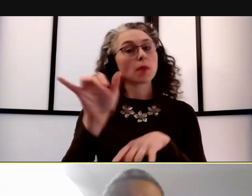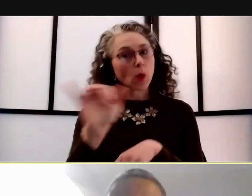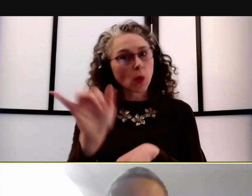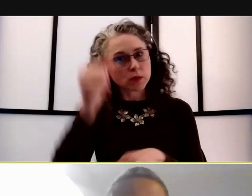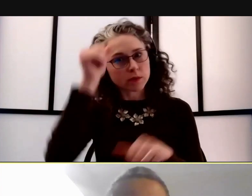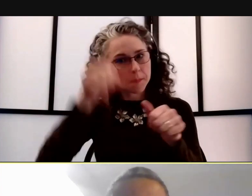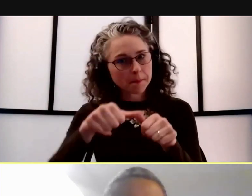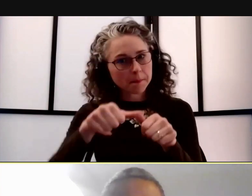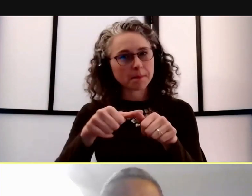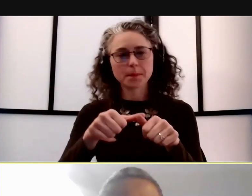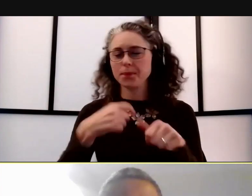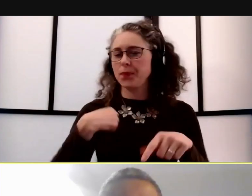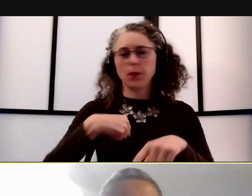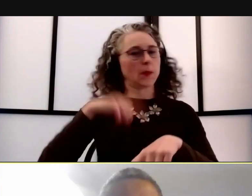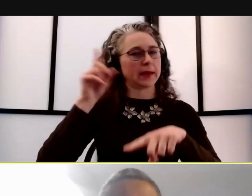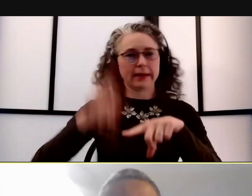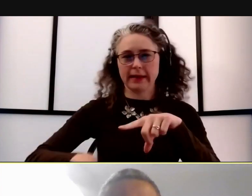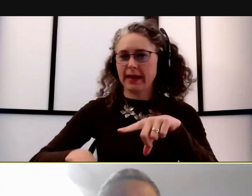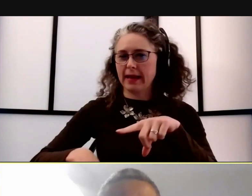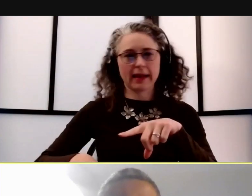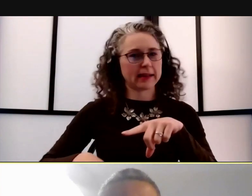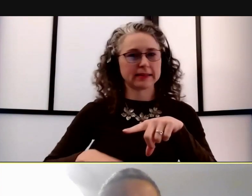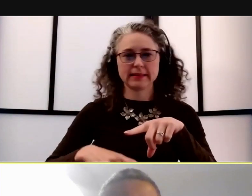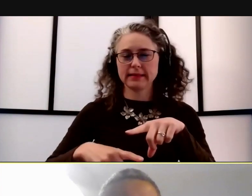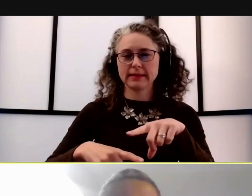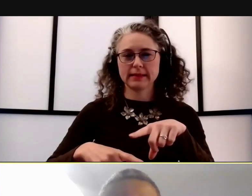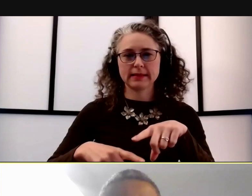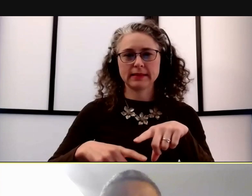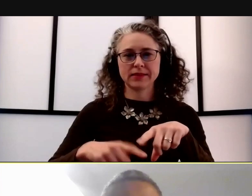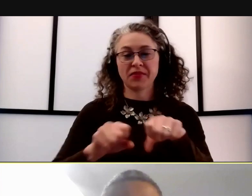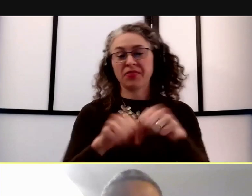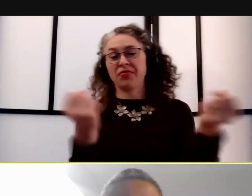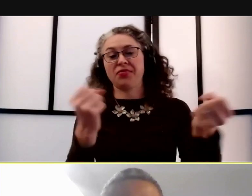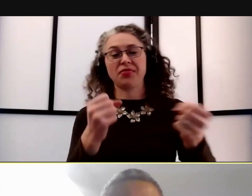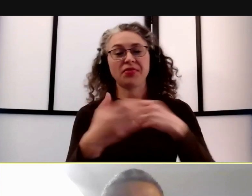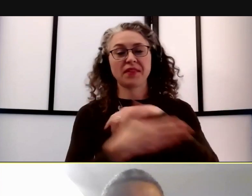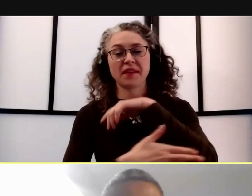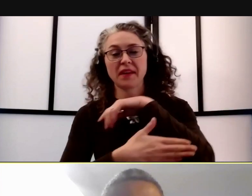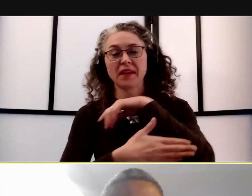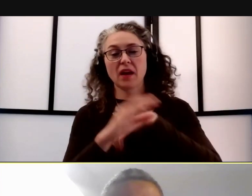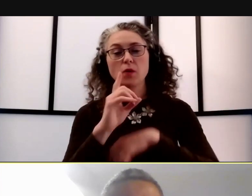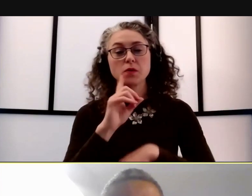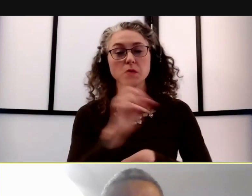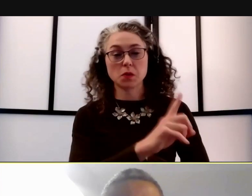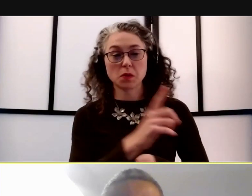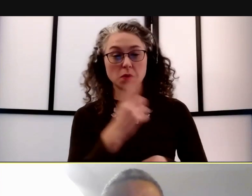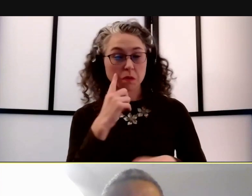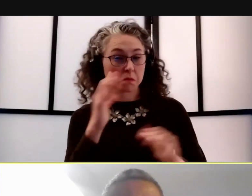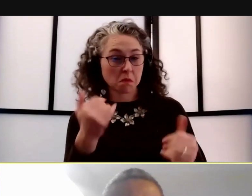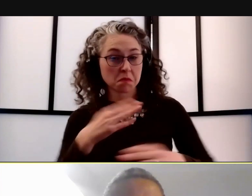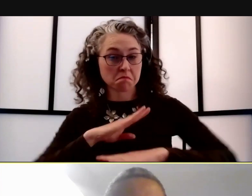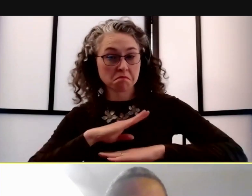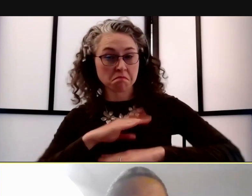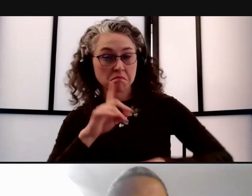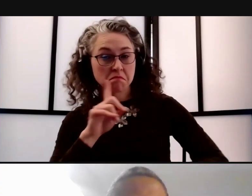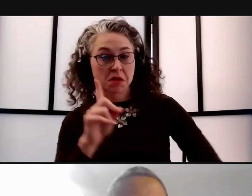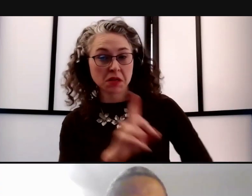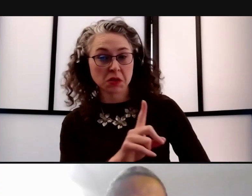that we can't break the County order. Hopefully that answered the question, Preeti, I'm not sure. Yeah.